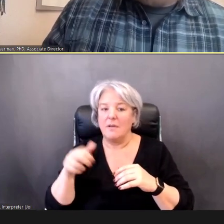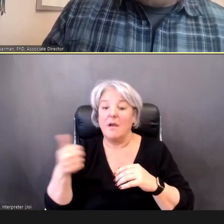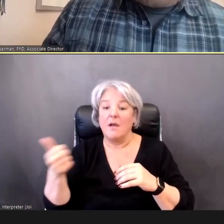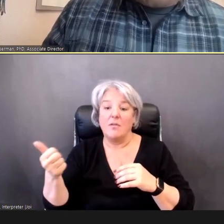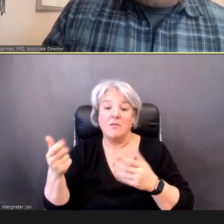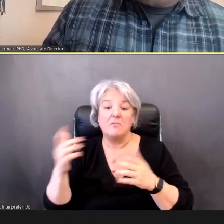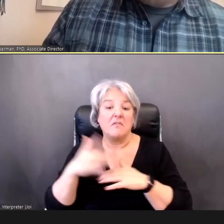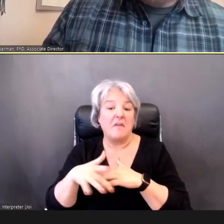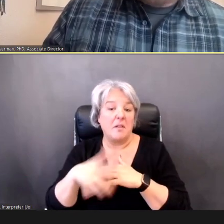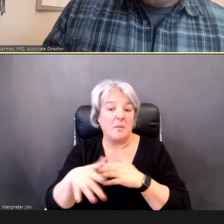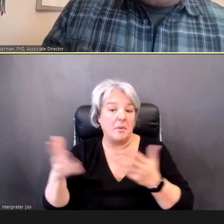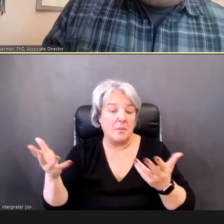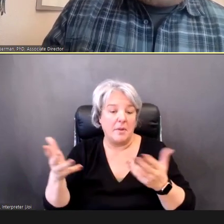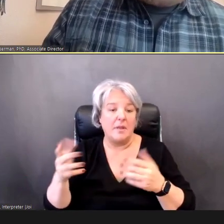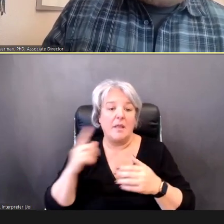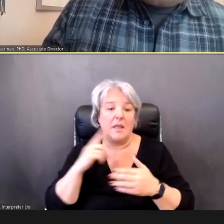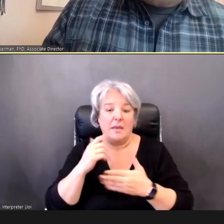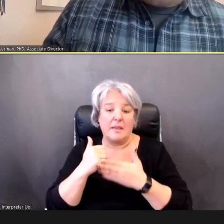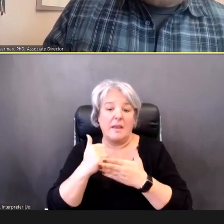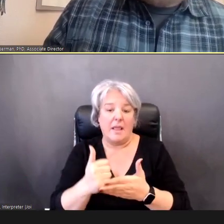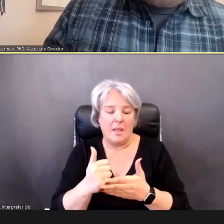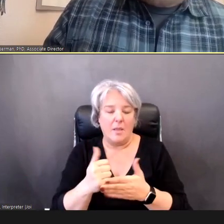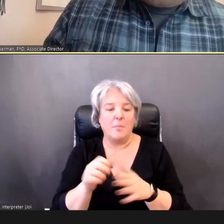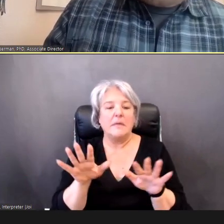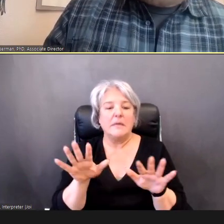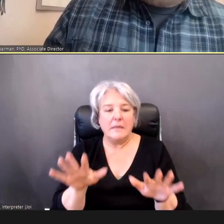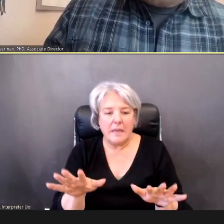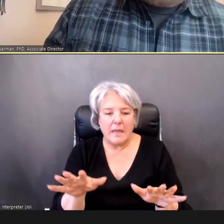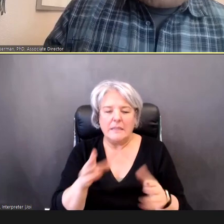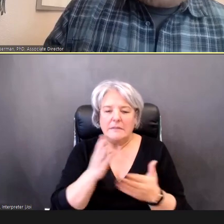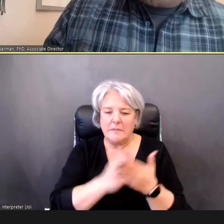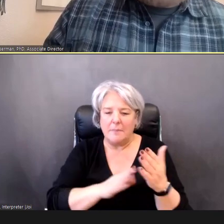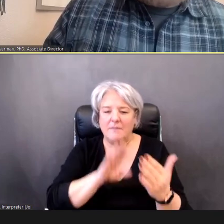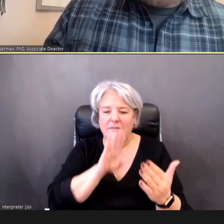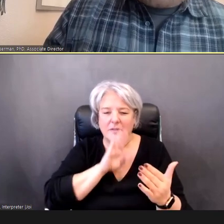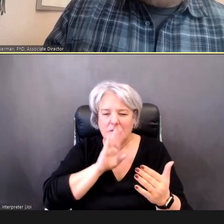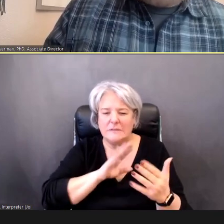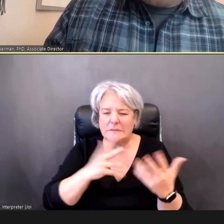that can help ease some of these frustrations, that you may be